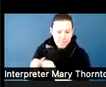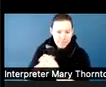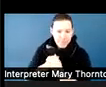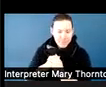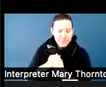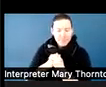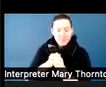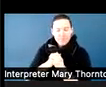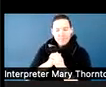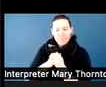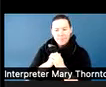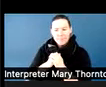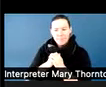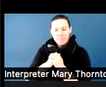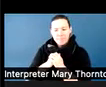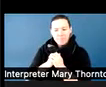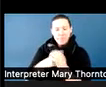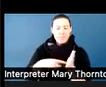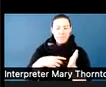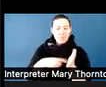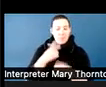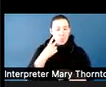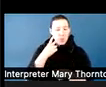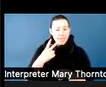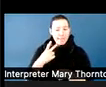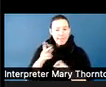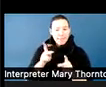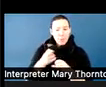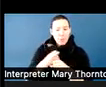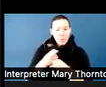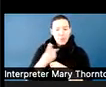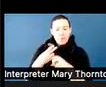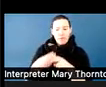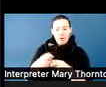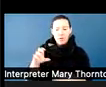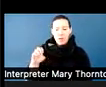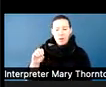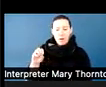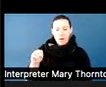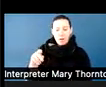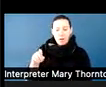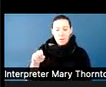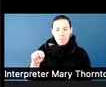we've seen people use what we call compensatory strategies. So they want to write it down before they say it.